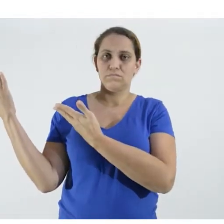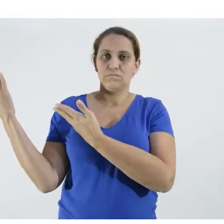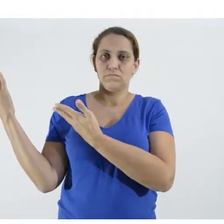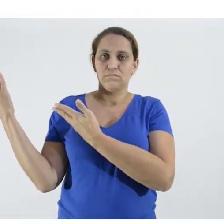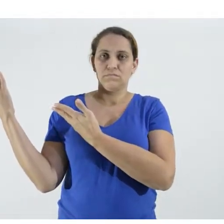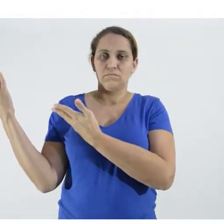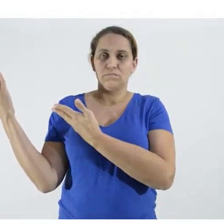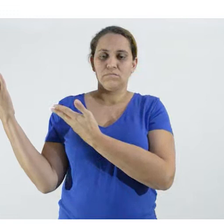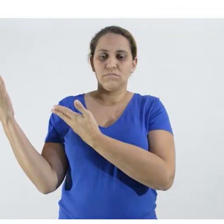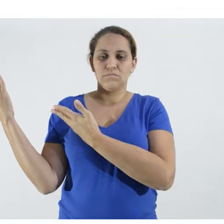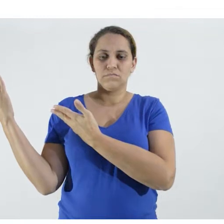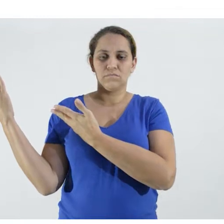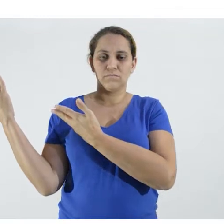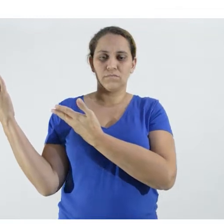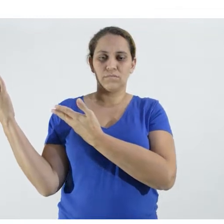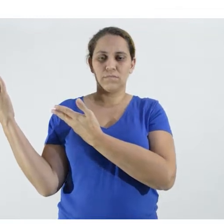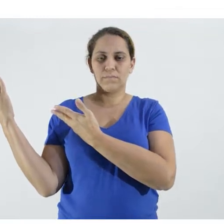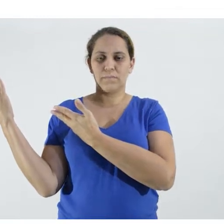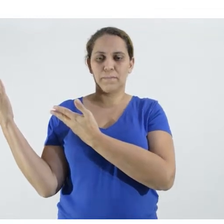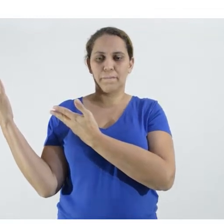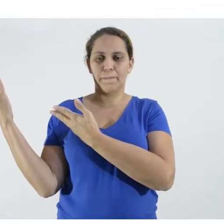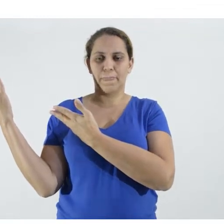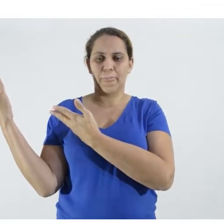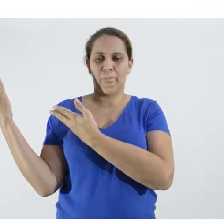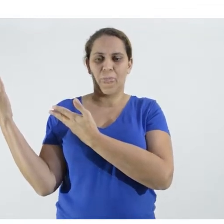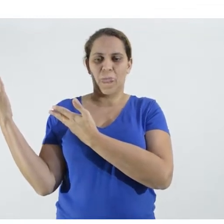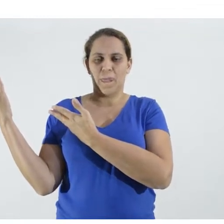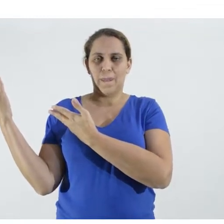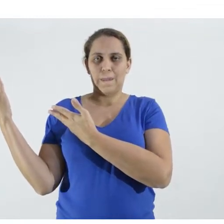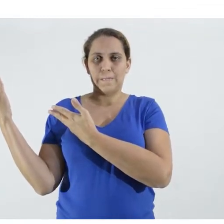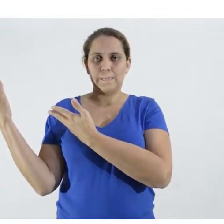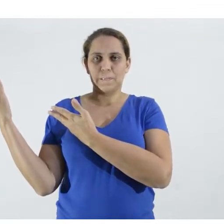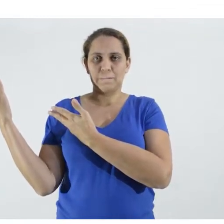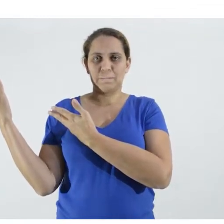Covid 19 for Meat Market Employees and we also have another